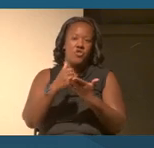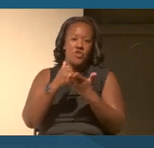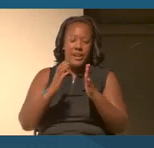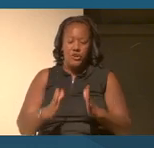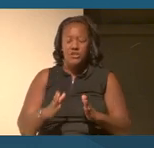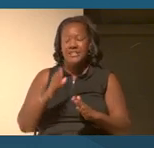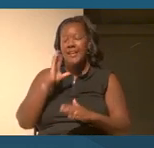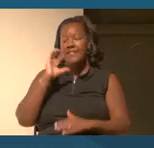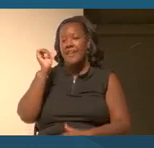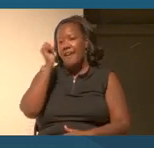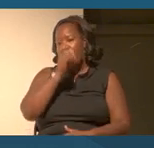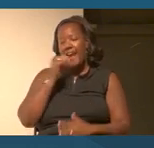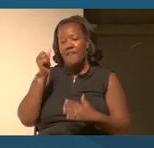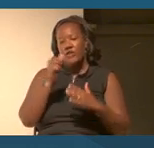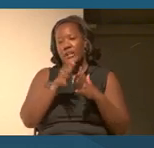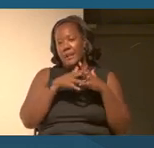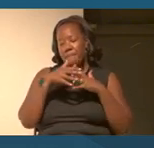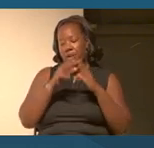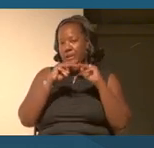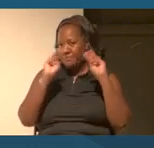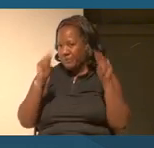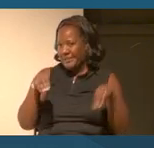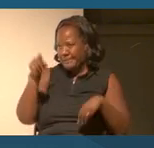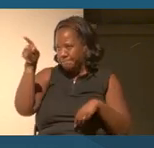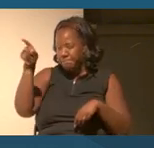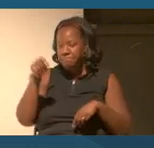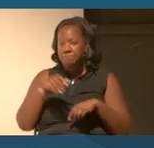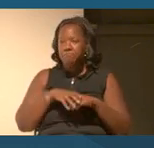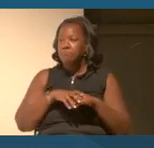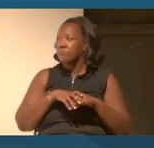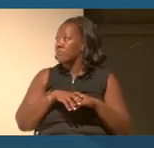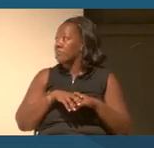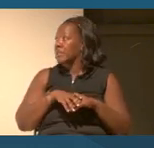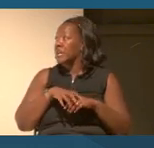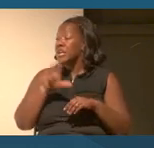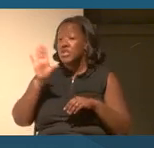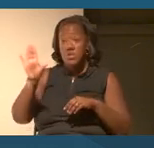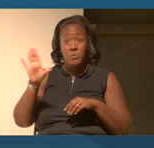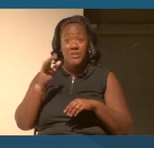Museum and is actually our Afro-Latino curator.